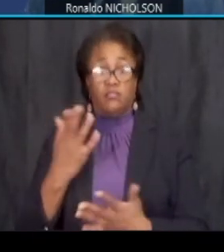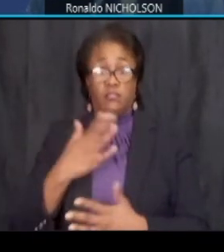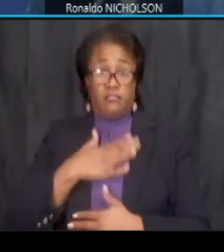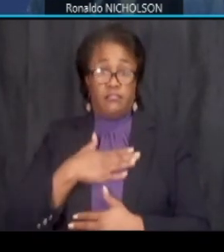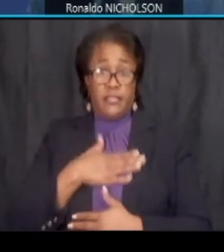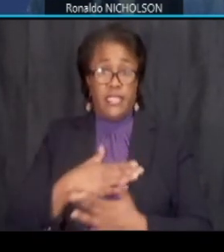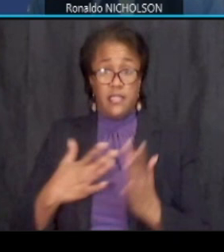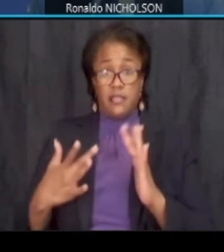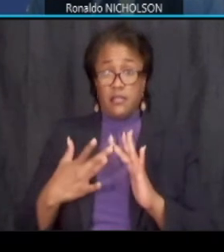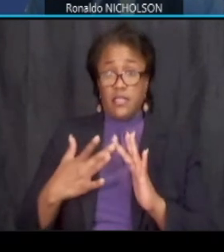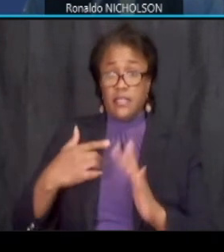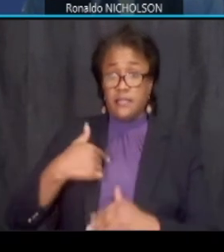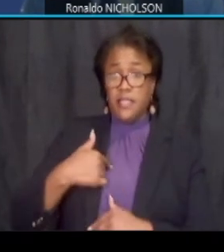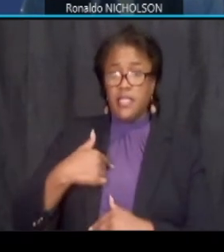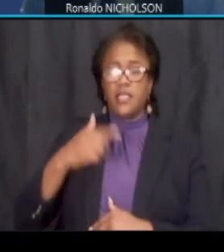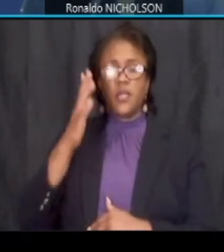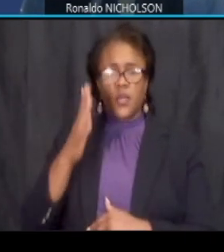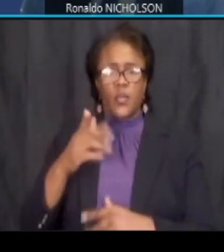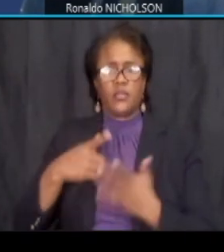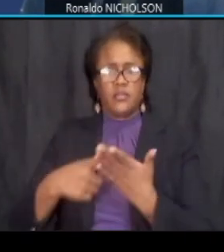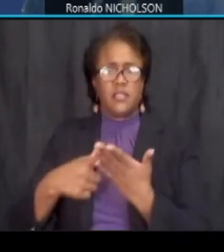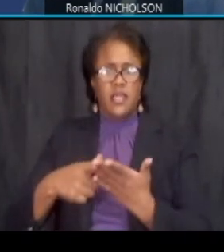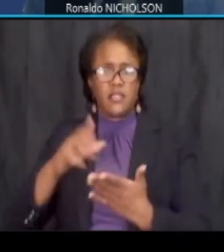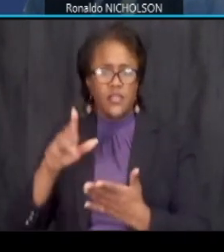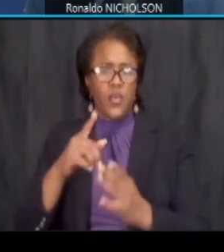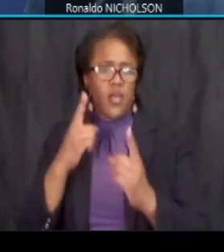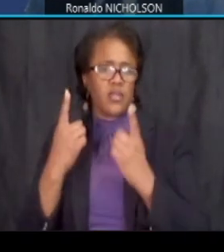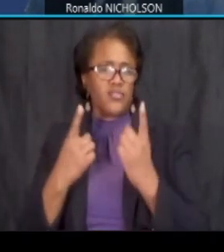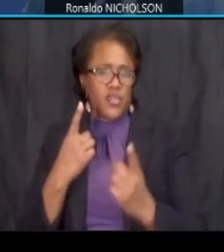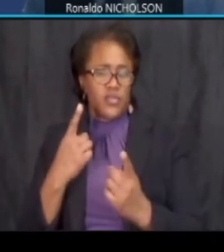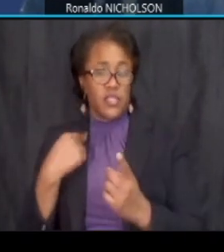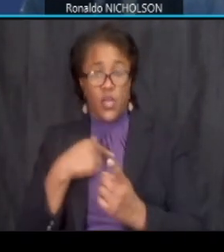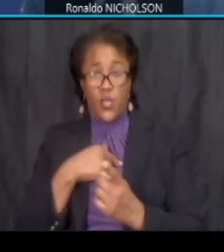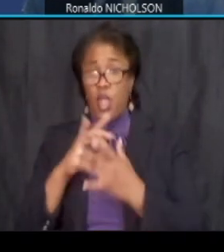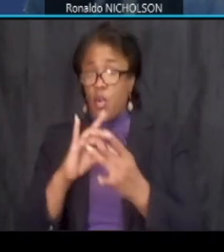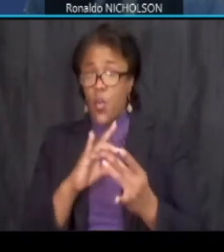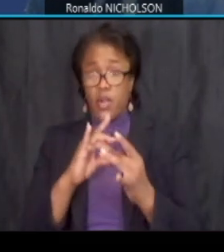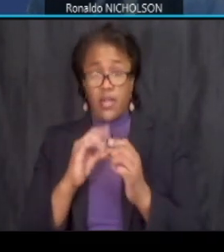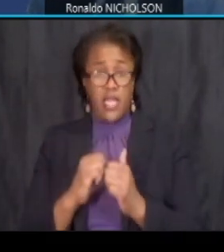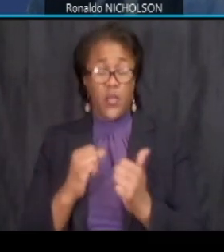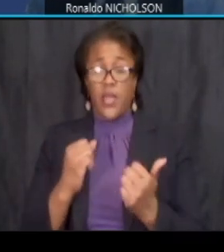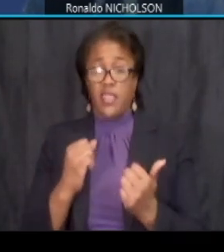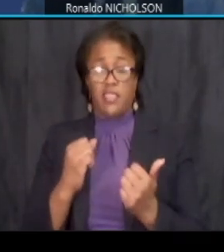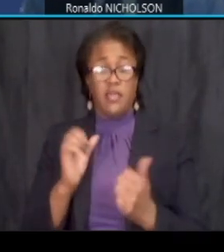with me and we can talk about your concerns but we are coordinating with the east capital